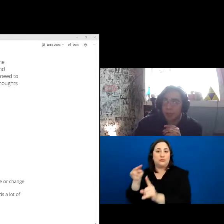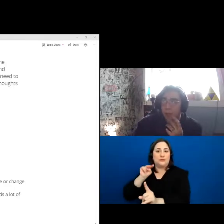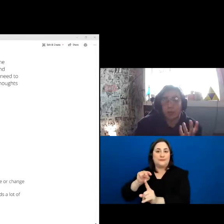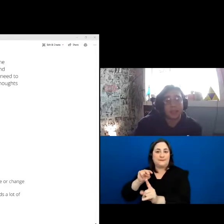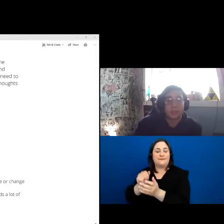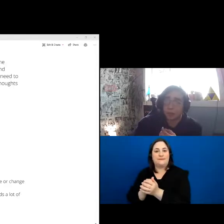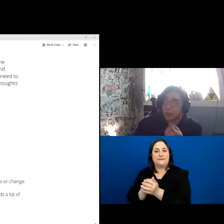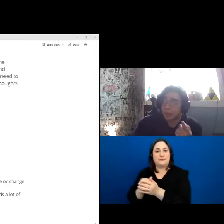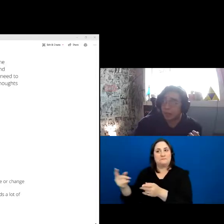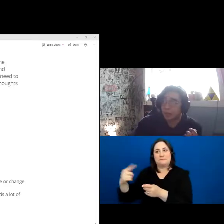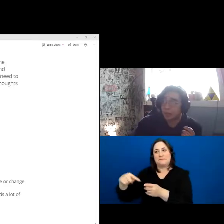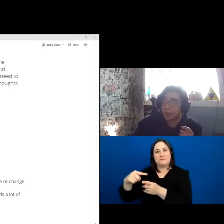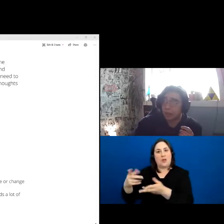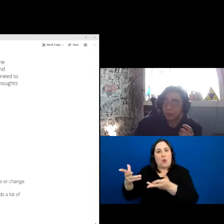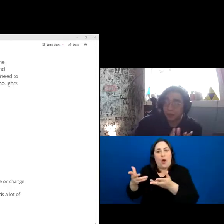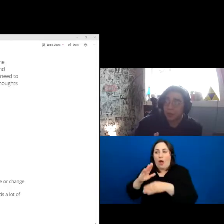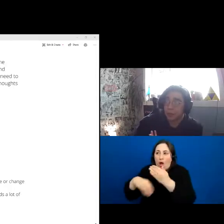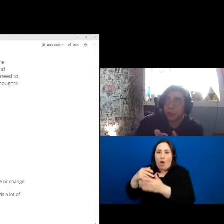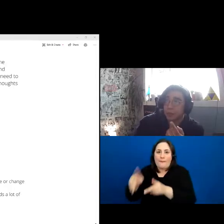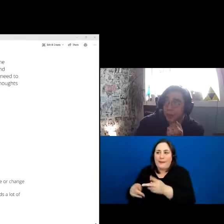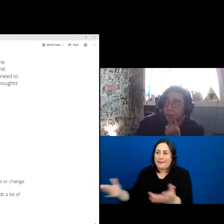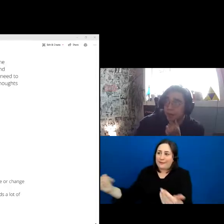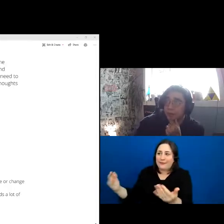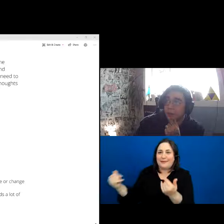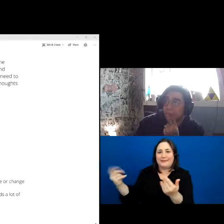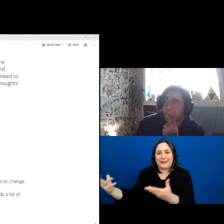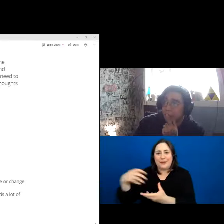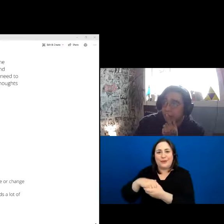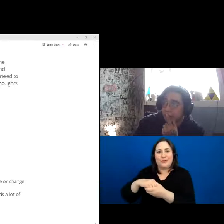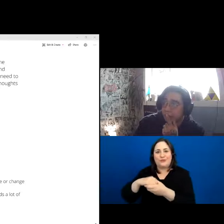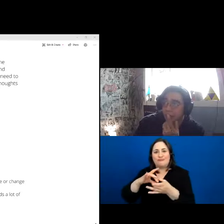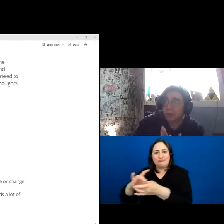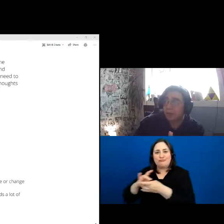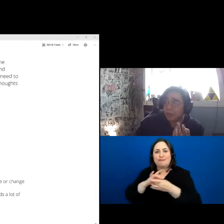want to leave anybody behind. Yeah, they want to include everybody, they don't want to leave